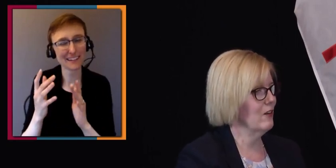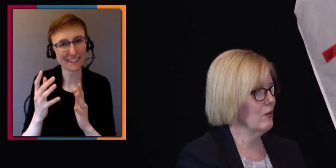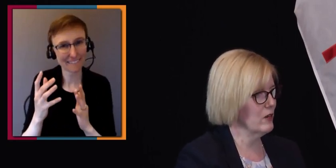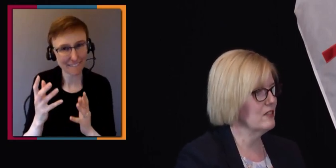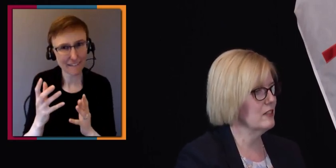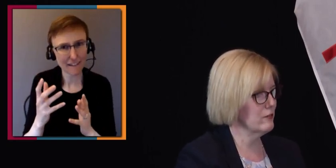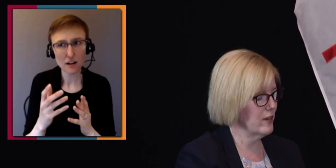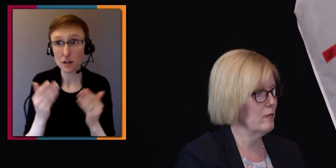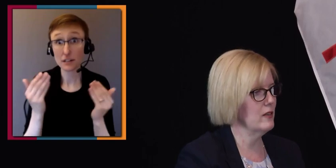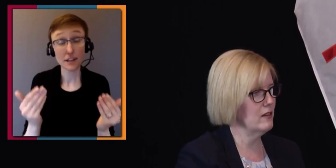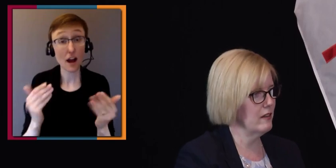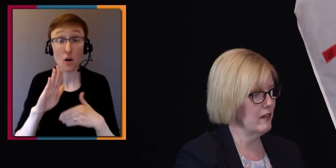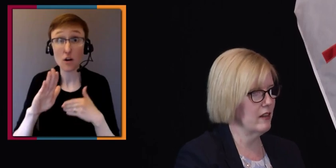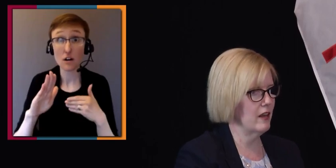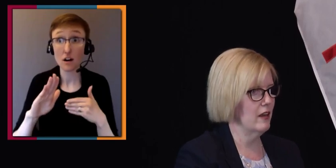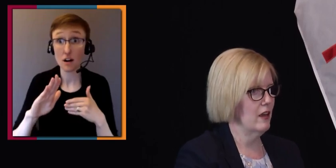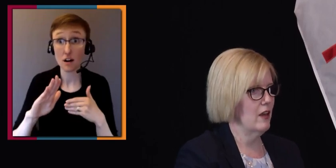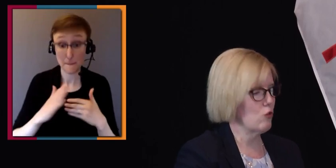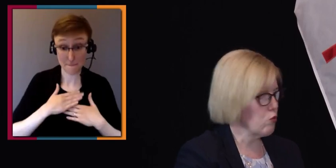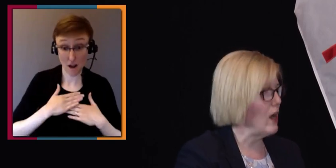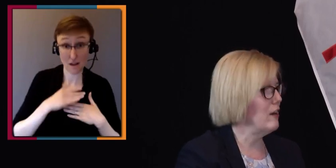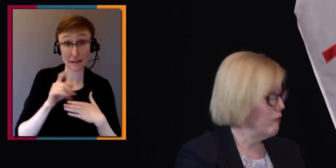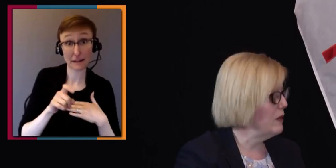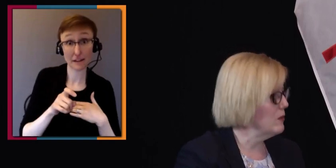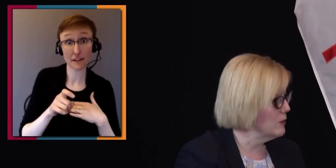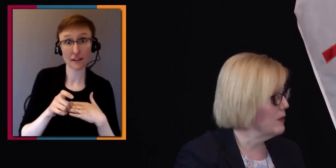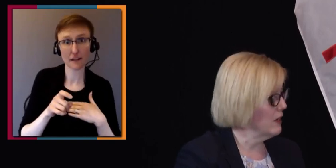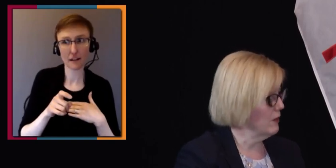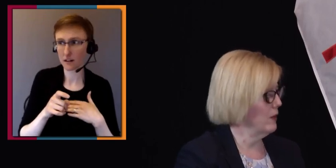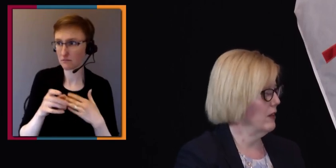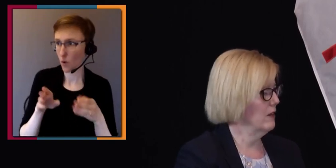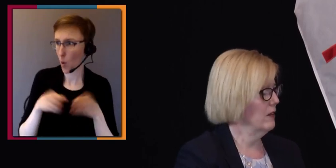You know, the reason is fundamentally the right of people to be included